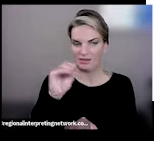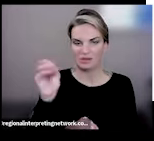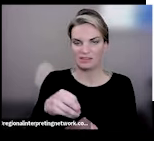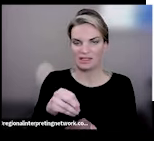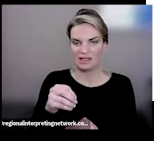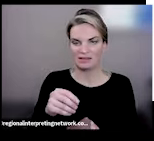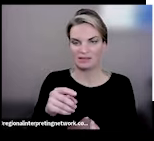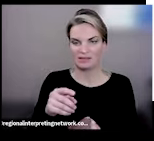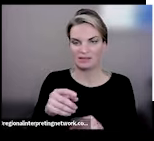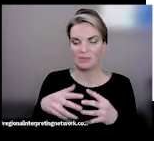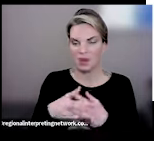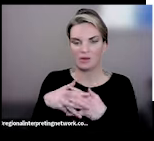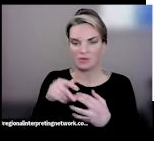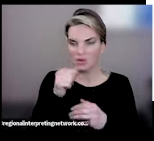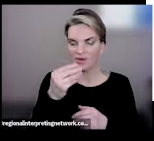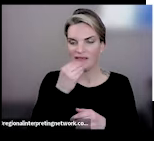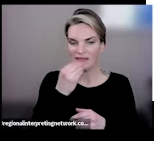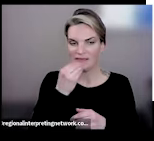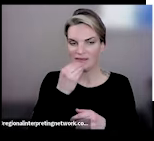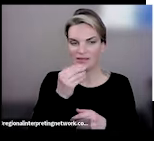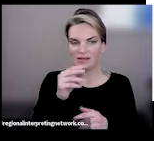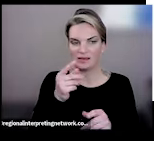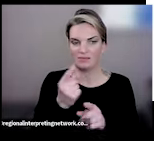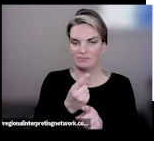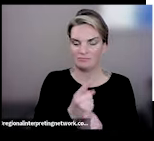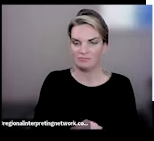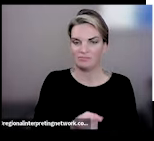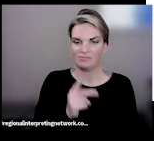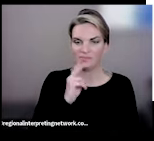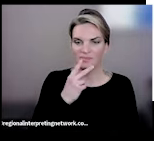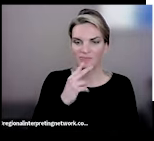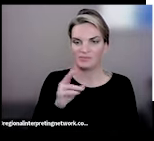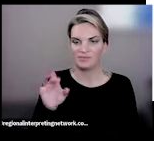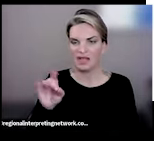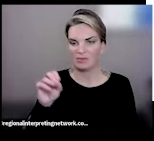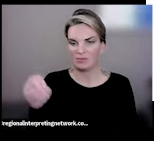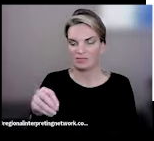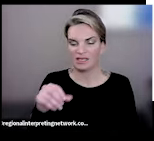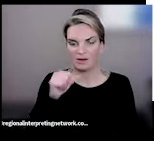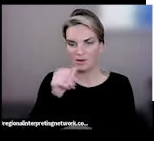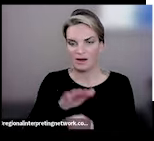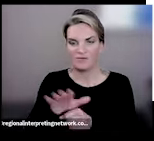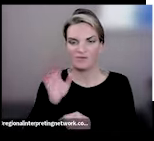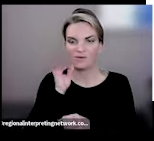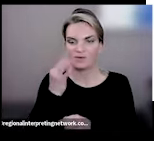vegetable intake, and 80% of Americans don't get the daily fruit intake recommendation. They don't hit